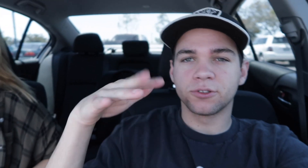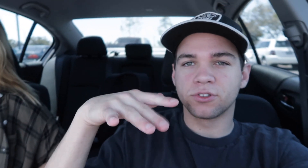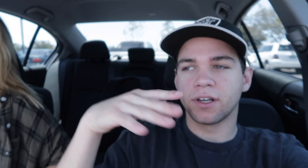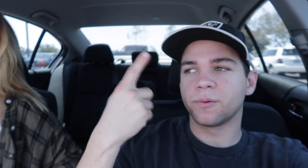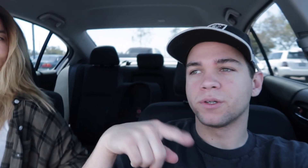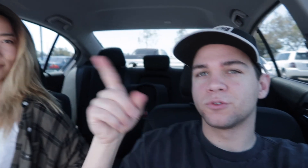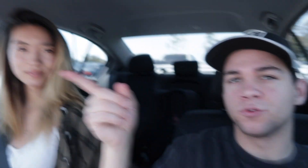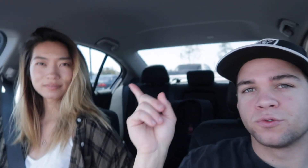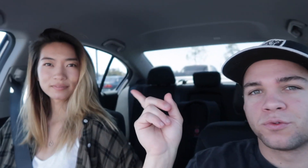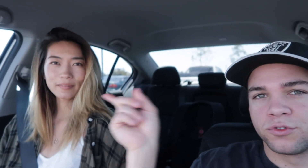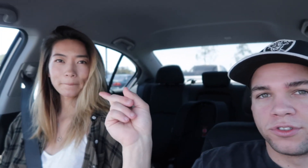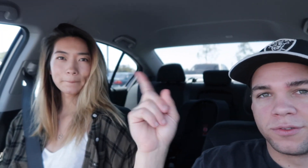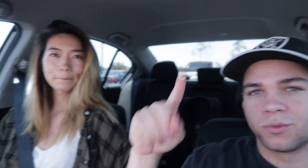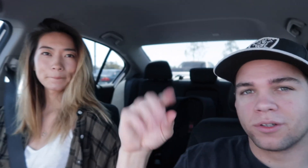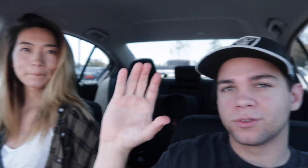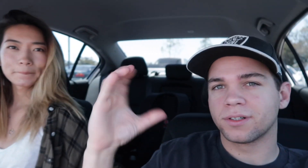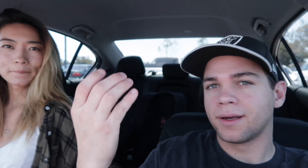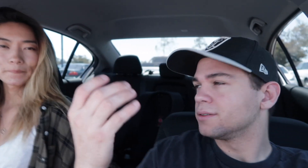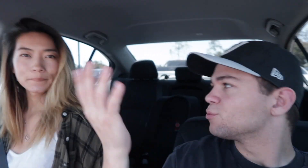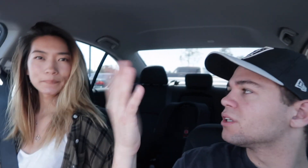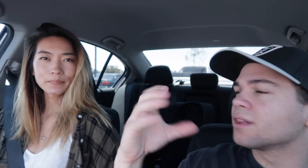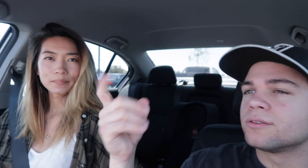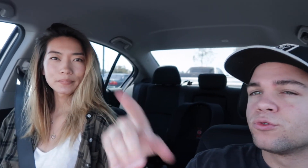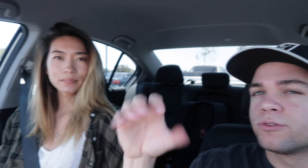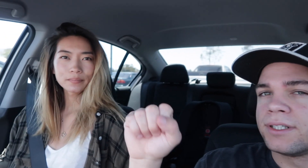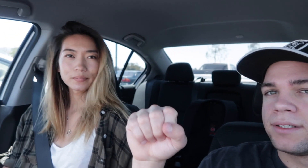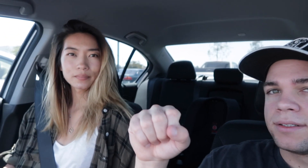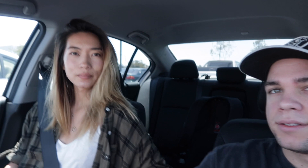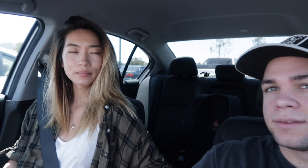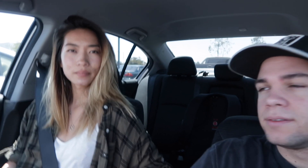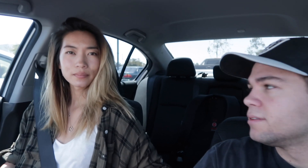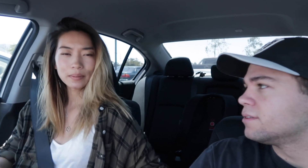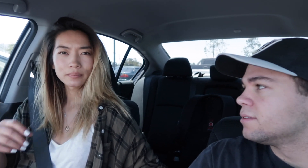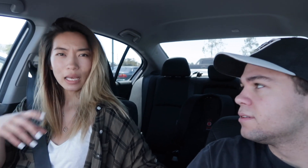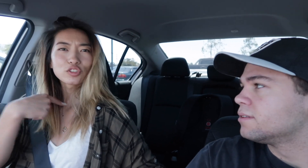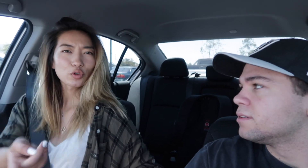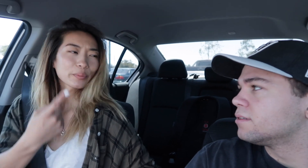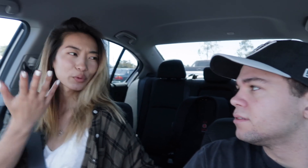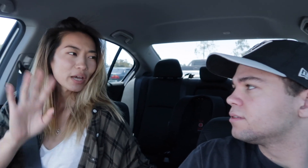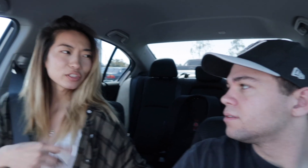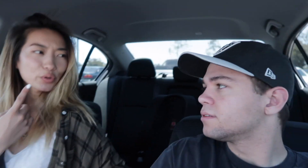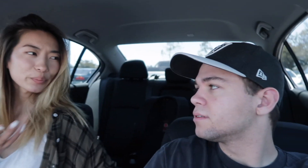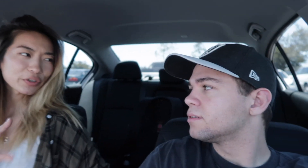So I just finished studying while she went to class What class are you taking? I told them already